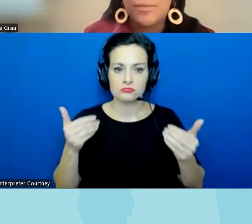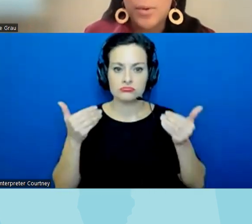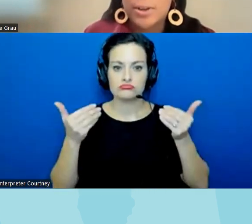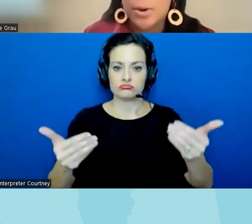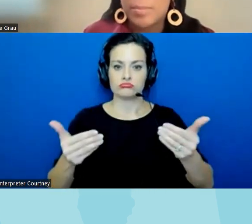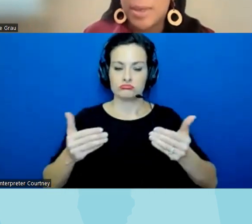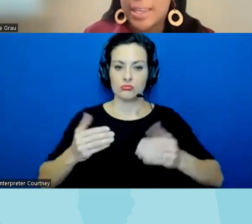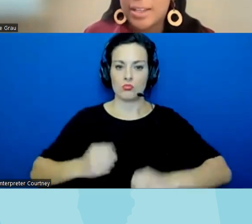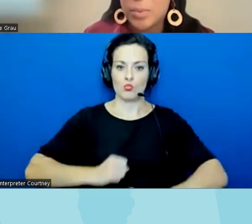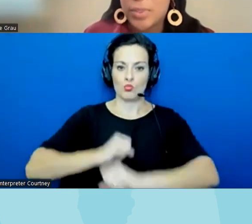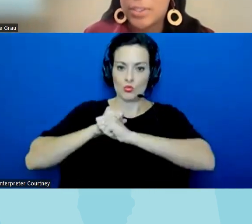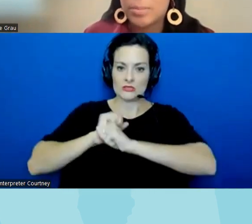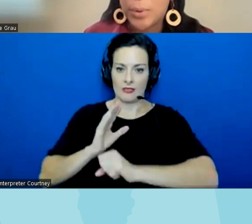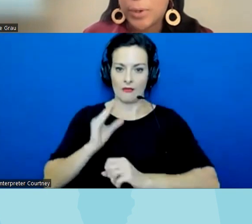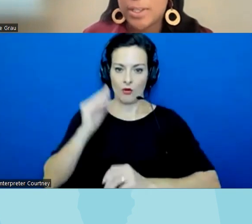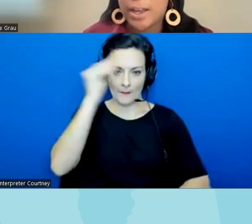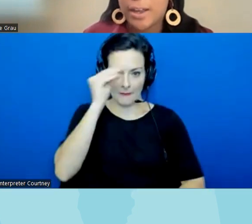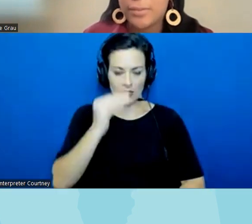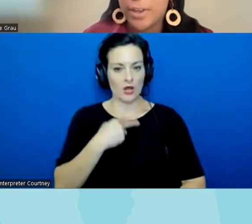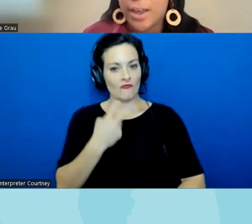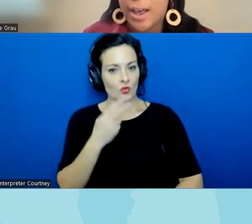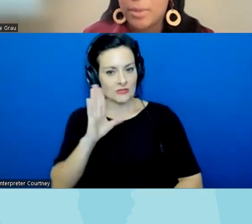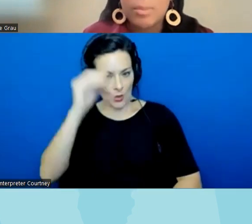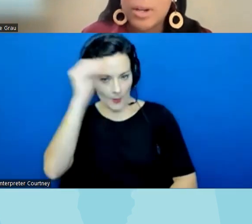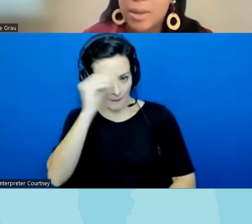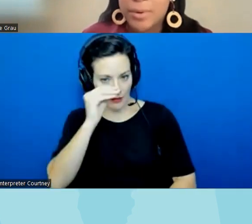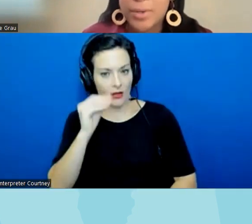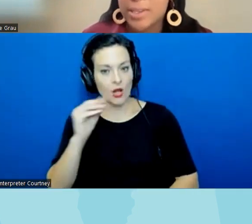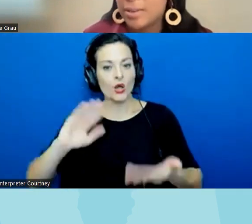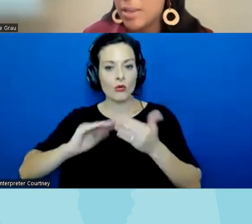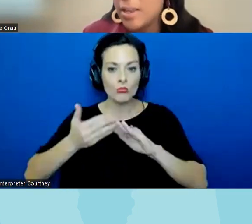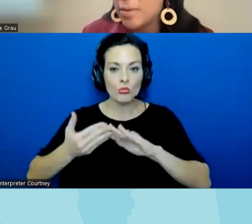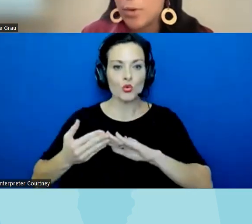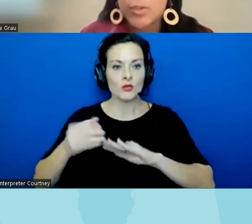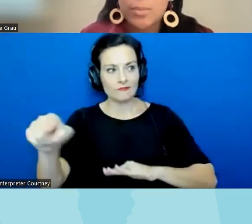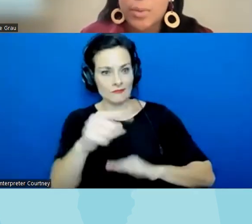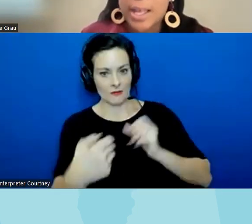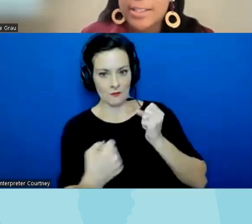voice their own opinion with the support of um community members and folks from the Wisconsin